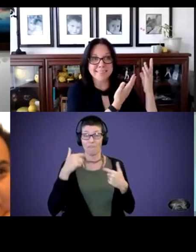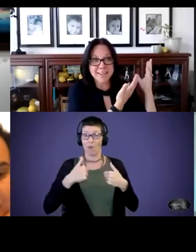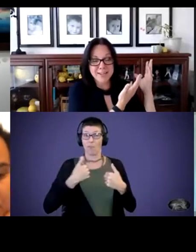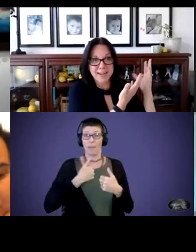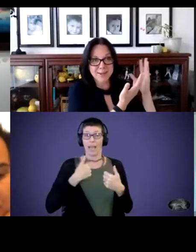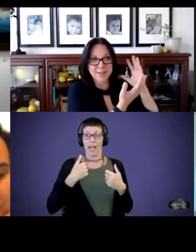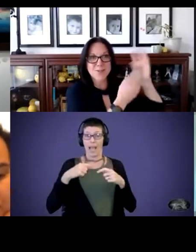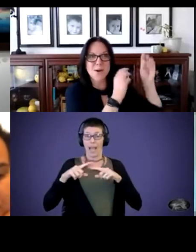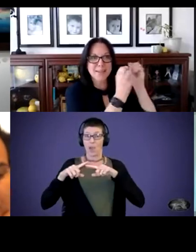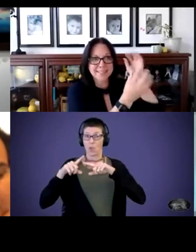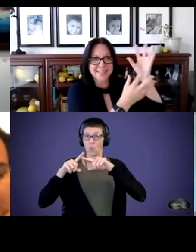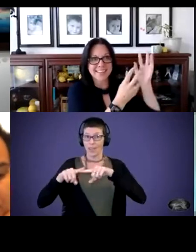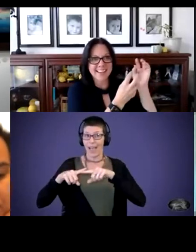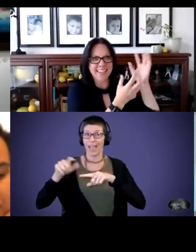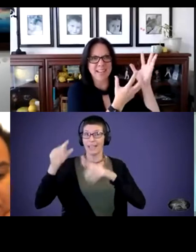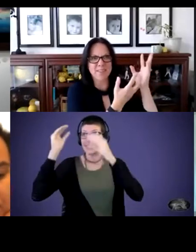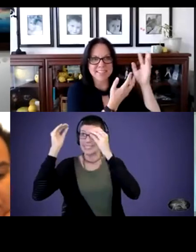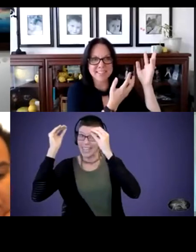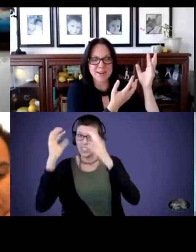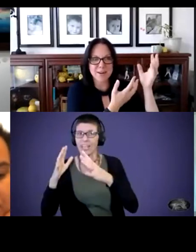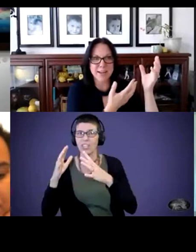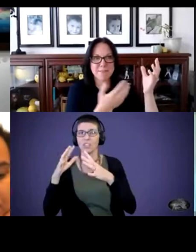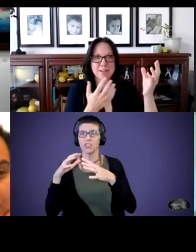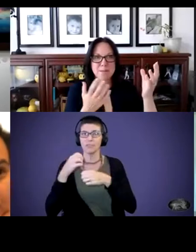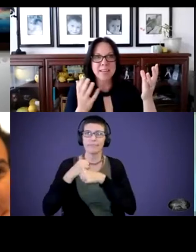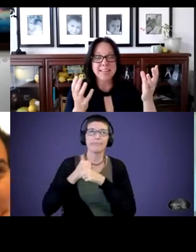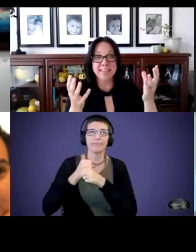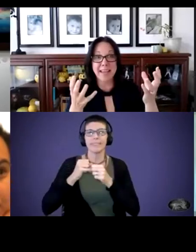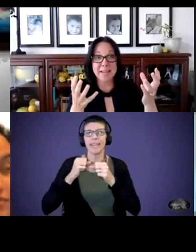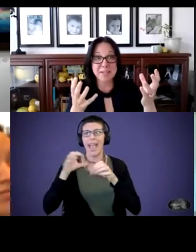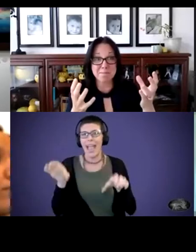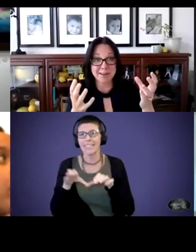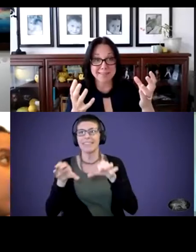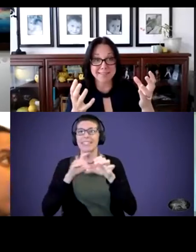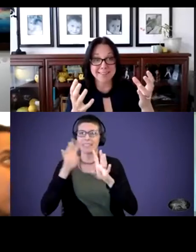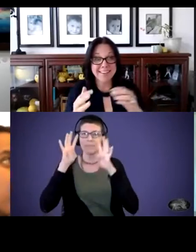educators to do all these activities that are innovative. So is it catching bugs?